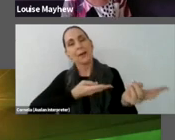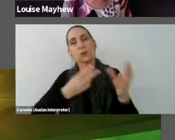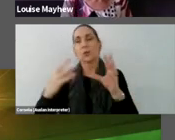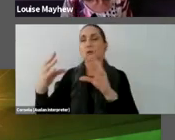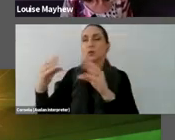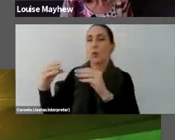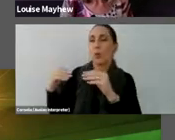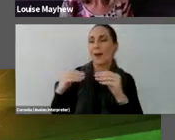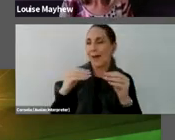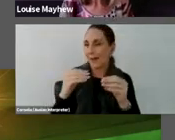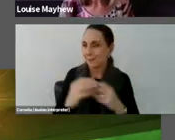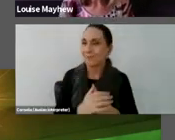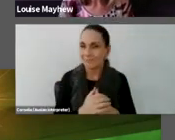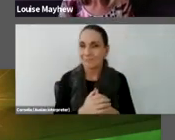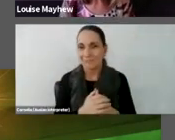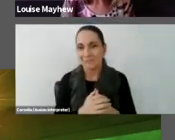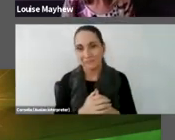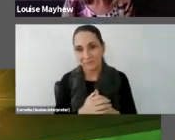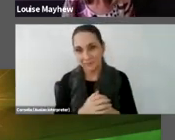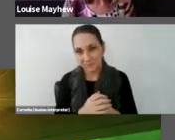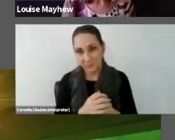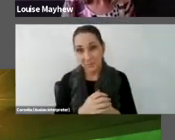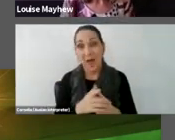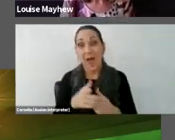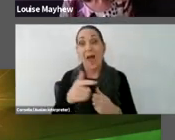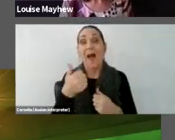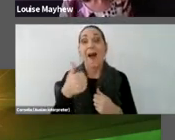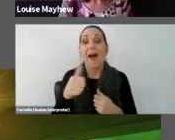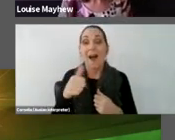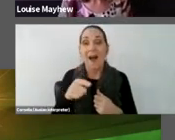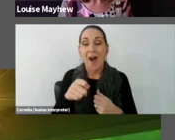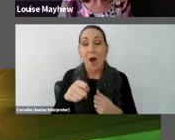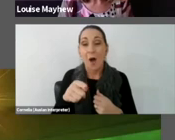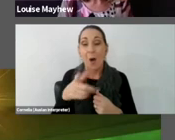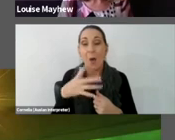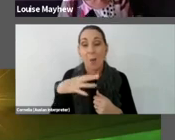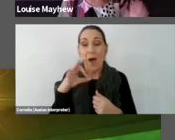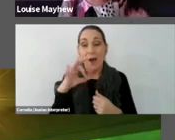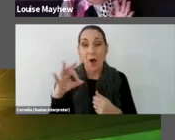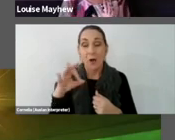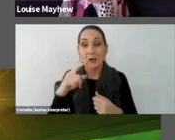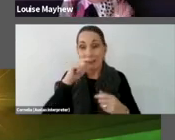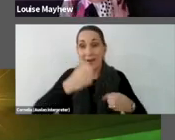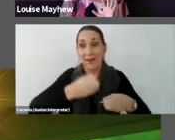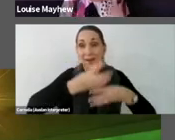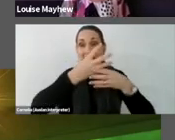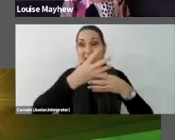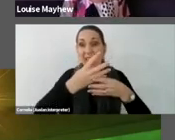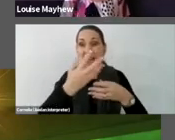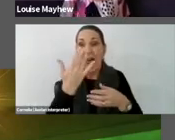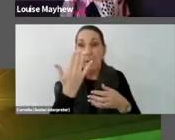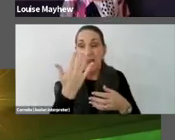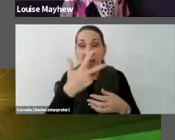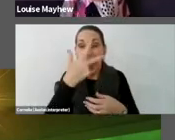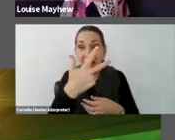Oh wow let's share those results, so 89 percent of you said that